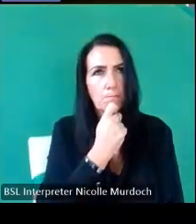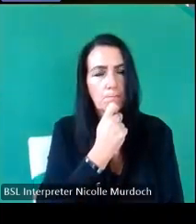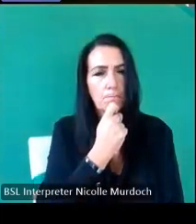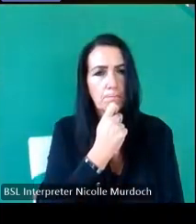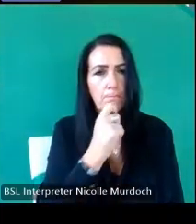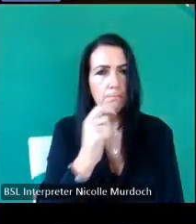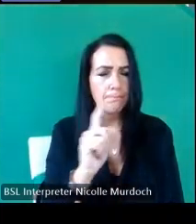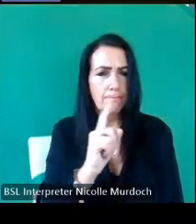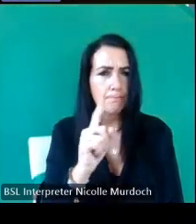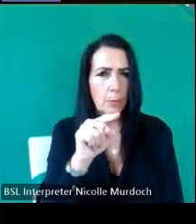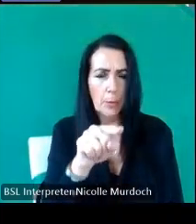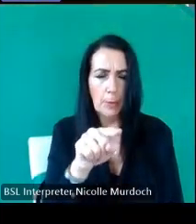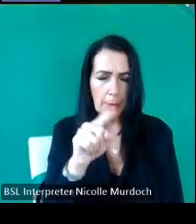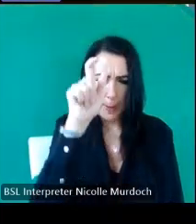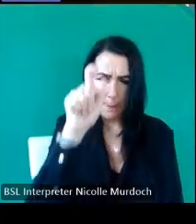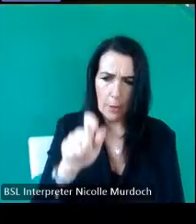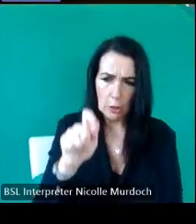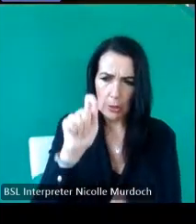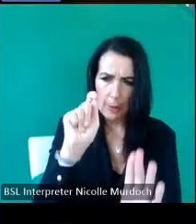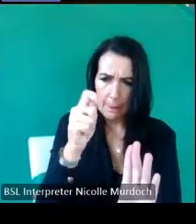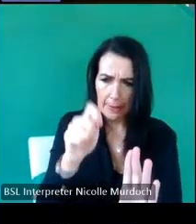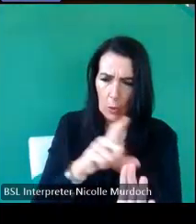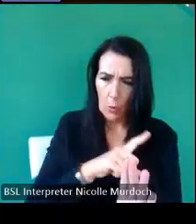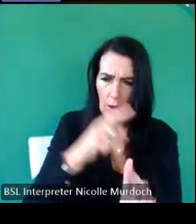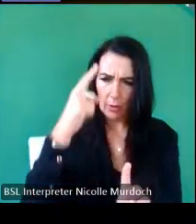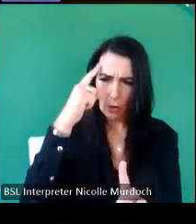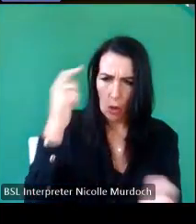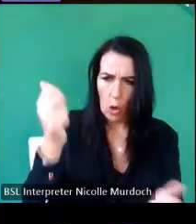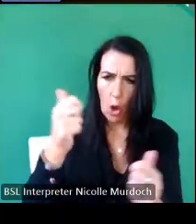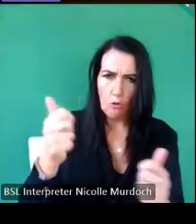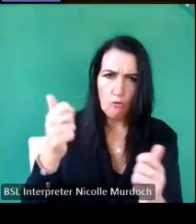that Mason that made him think it was all right for him to spend all that time carving